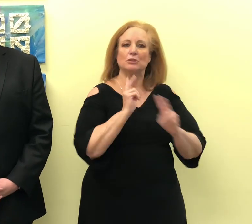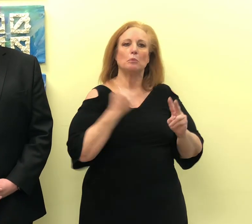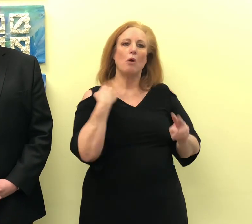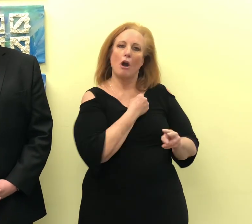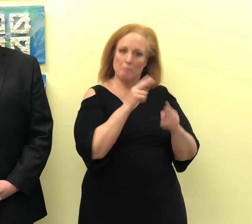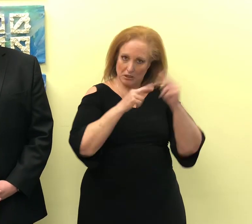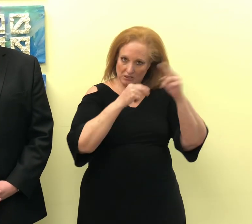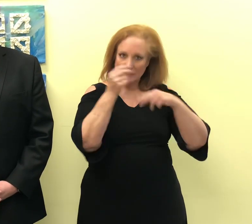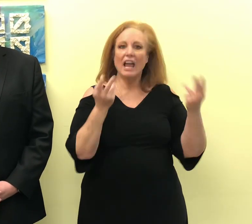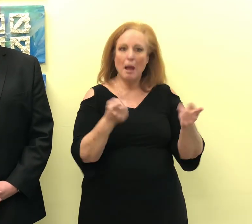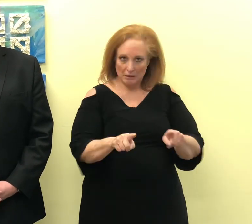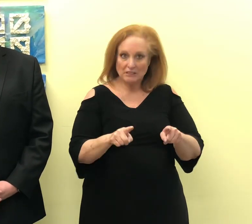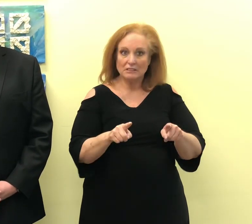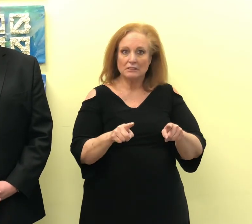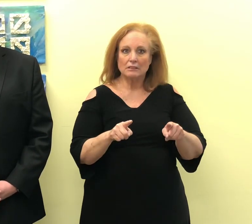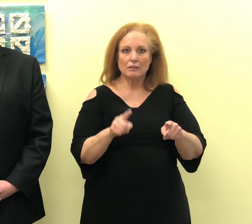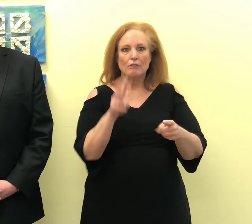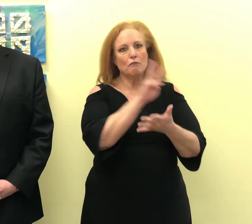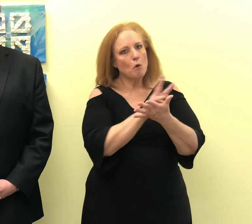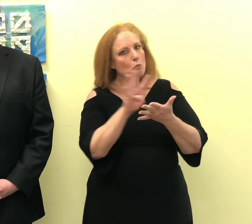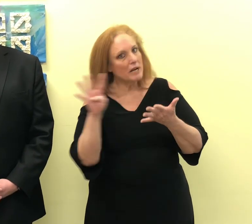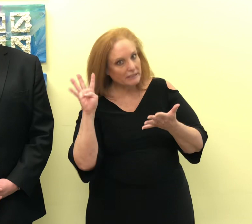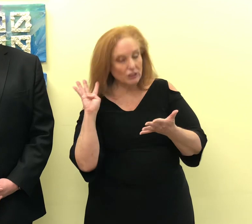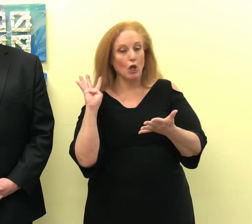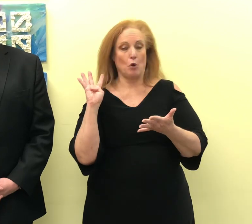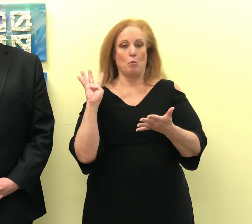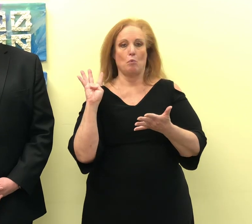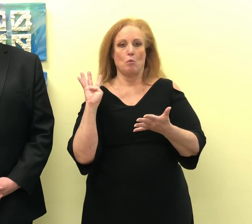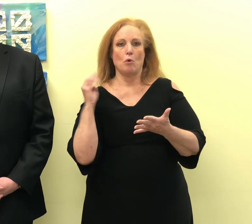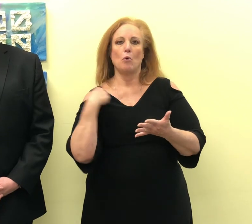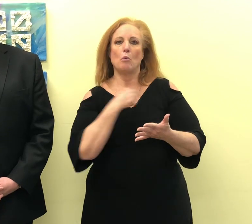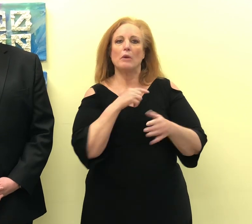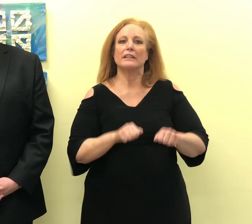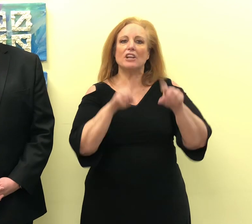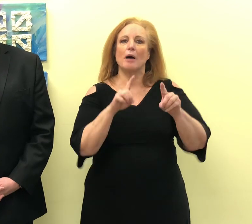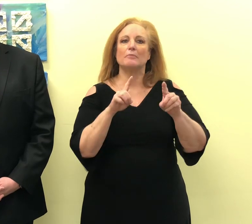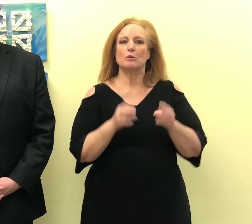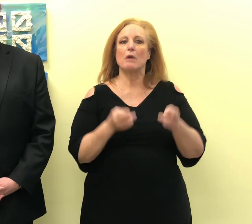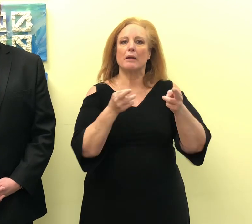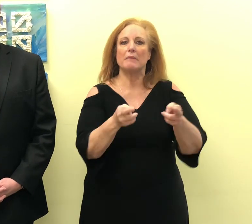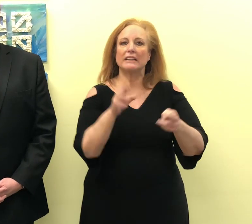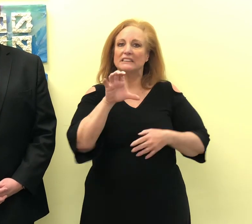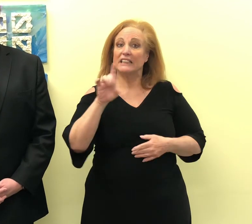Four weeks ago, we adopted the recommended CDC healthcare infection